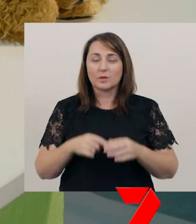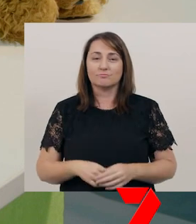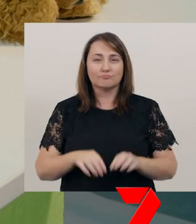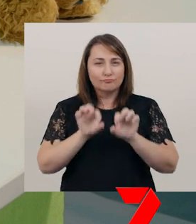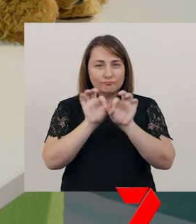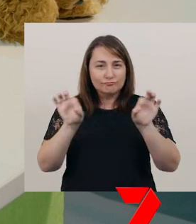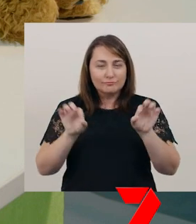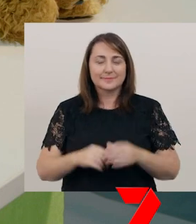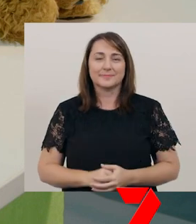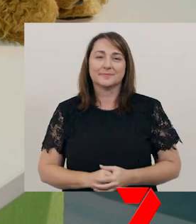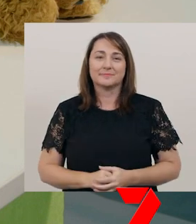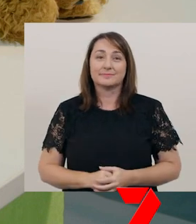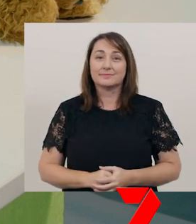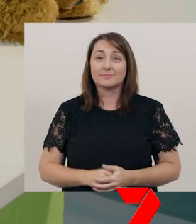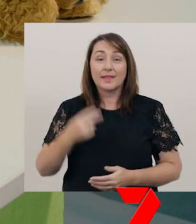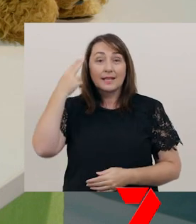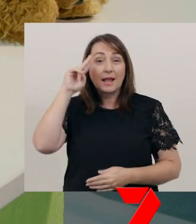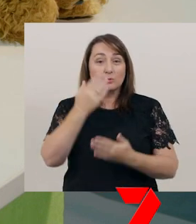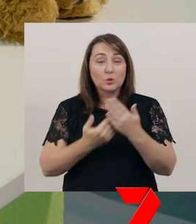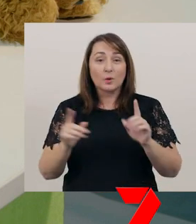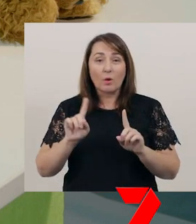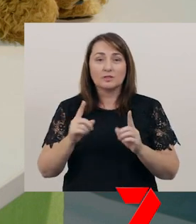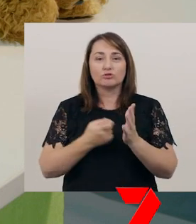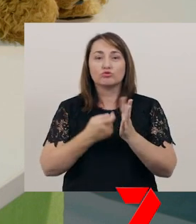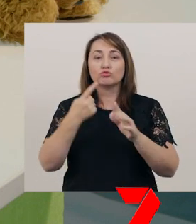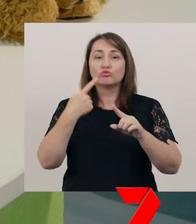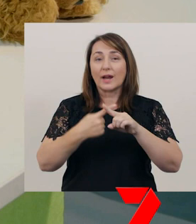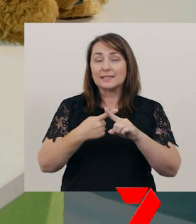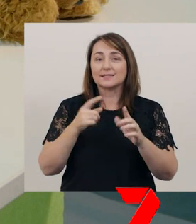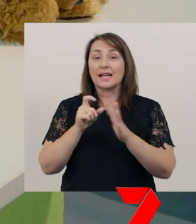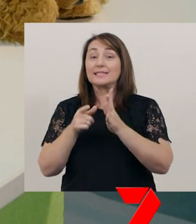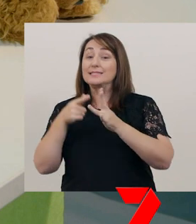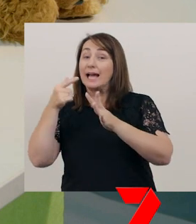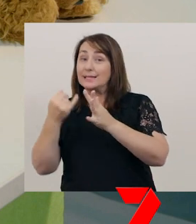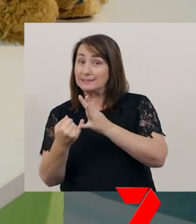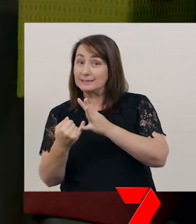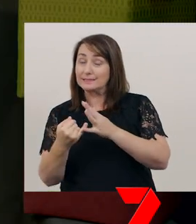The title of our story is, ‘Rex Does Tricks’.